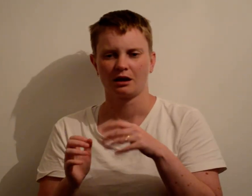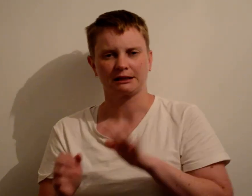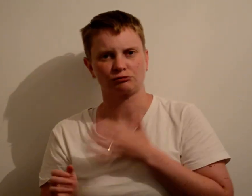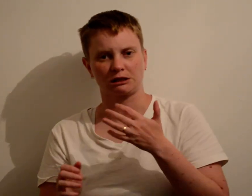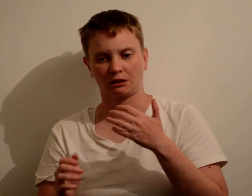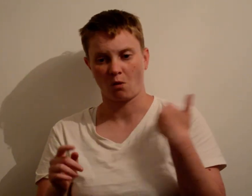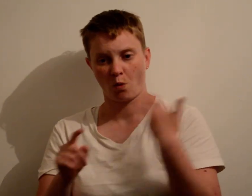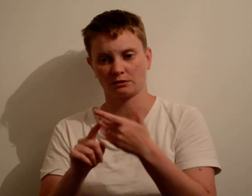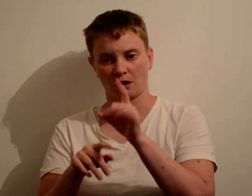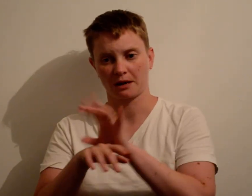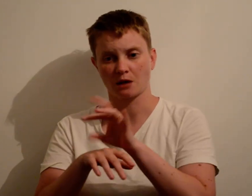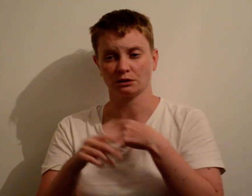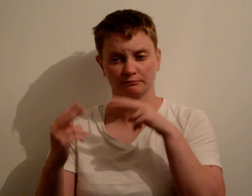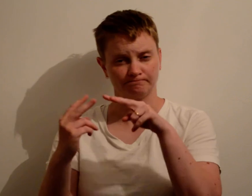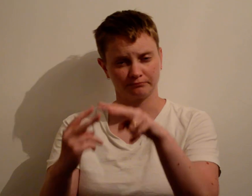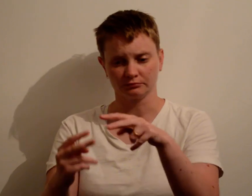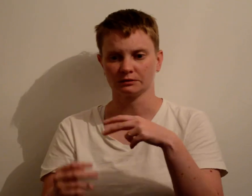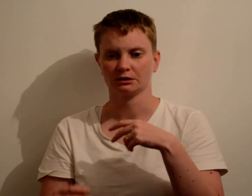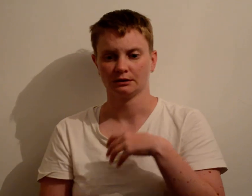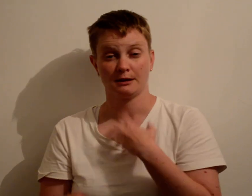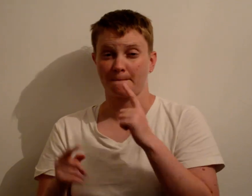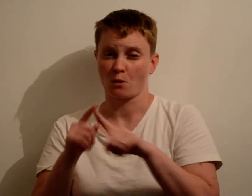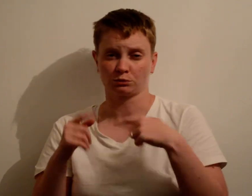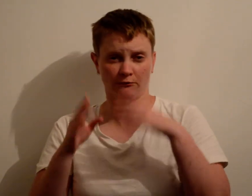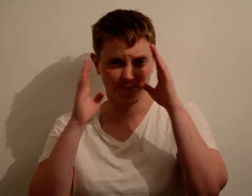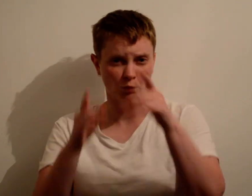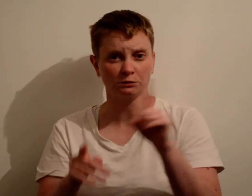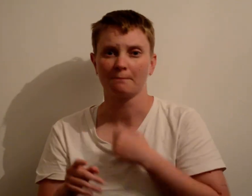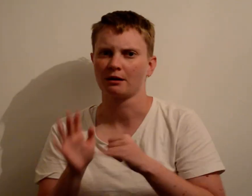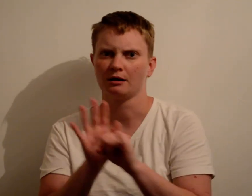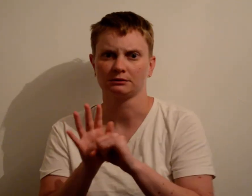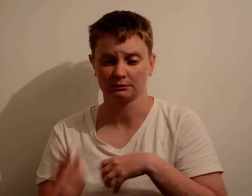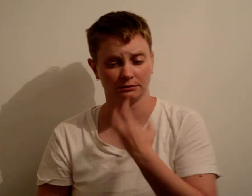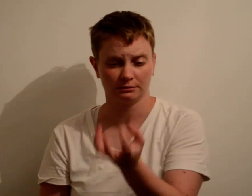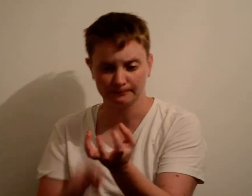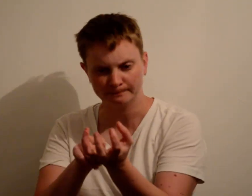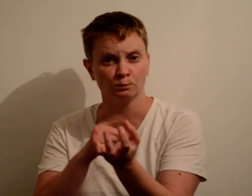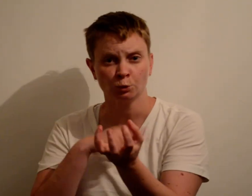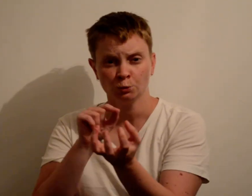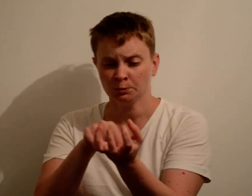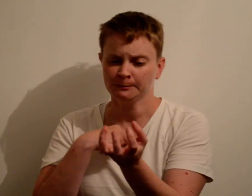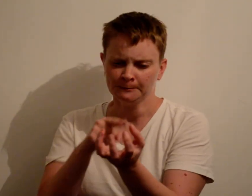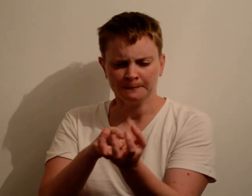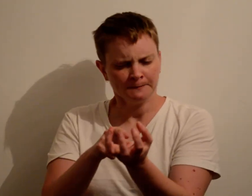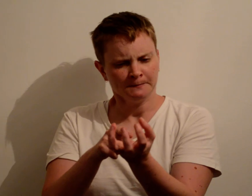Interestingly, all that time when I was seeing my counsellor I was focused on my own identity and trying to understand what I was going to do with it.